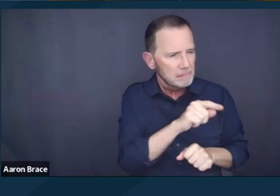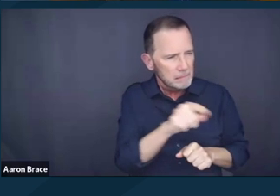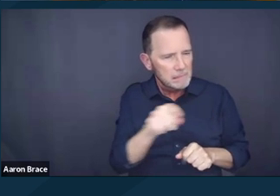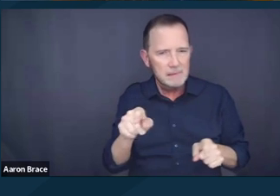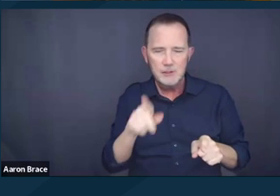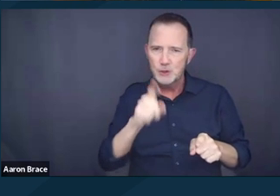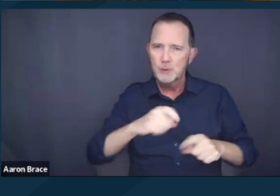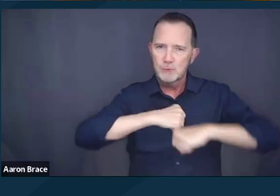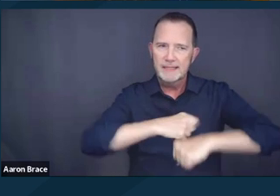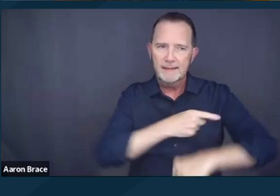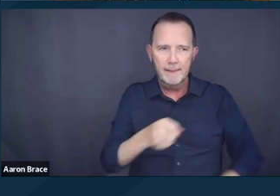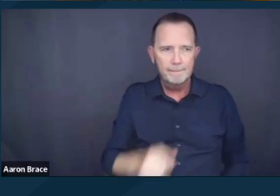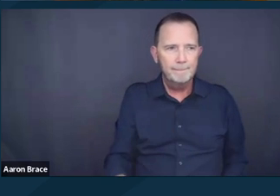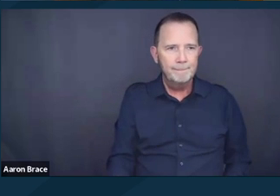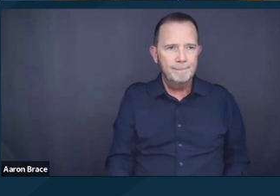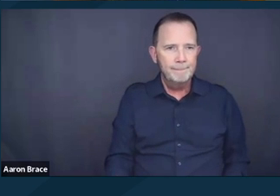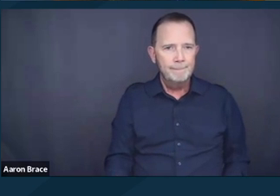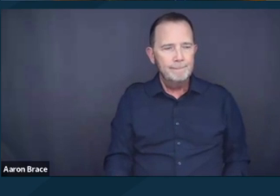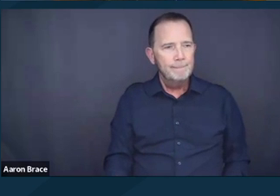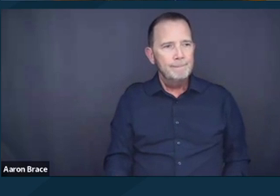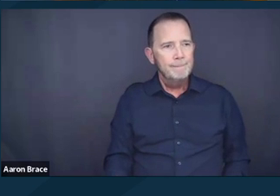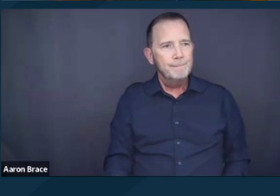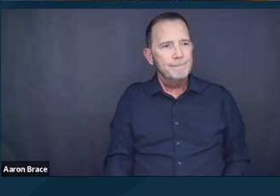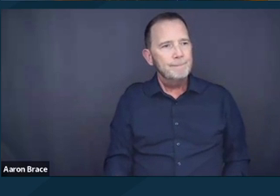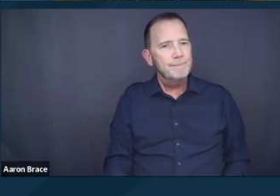Okay, so now that we have seen more closely how the Grants Pass ruling